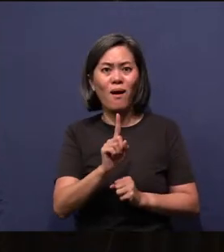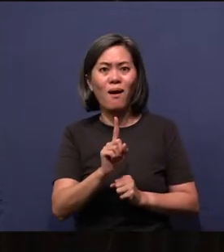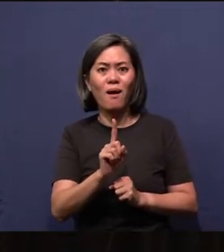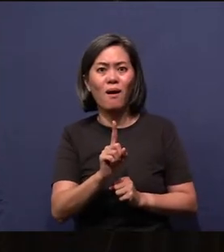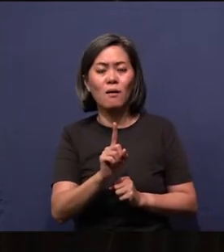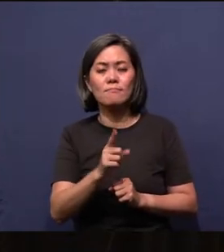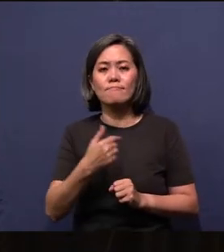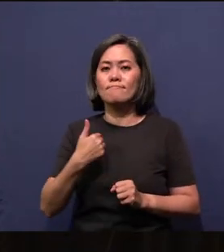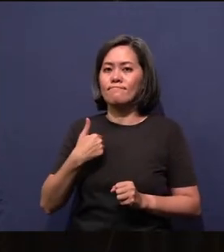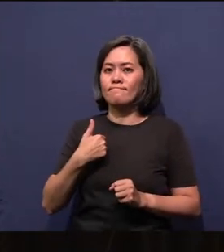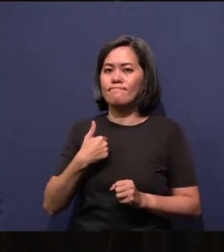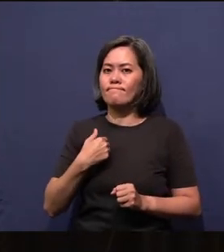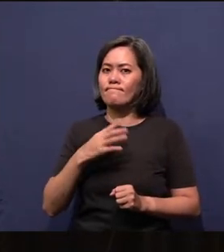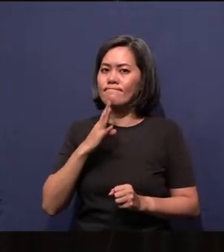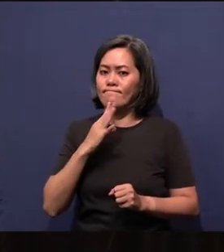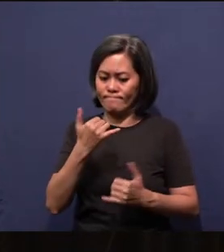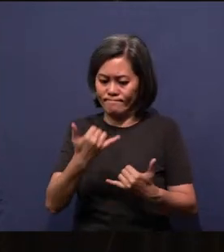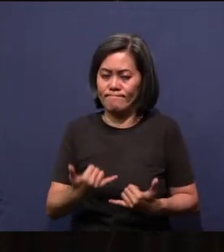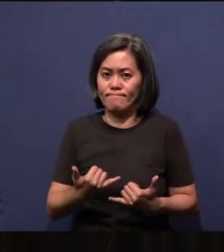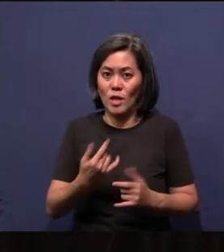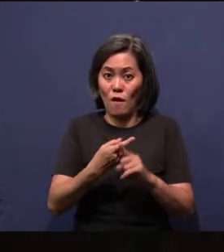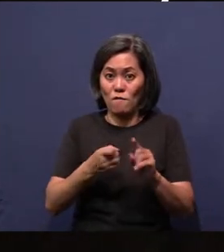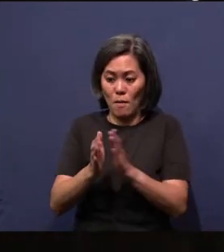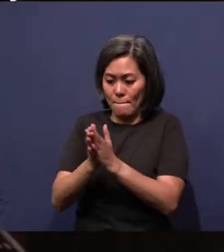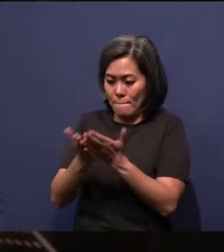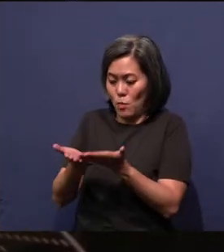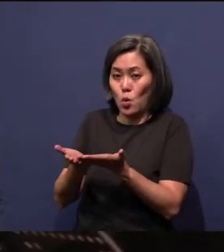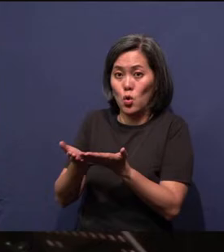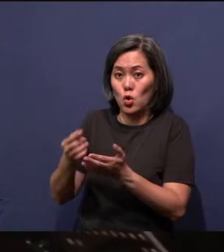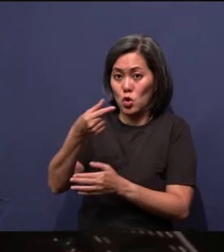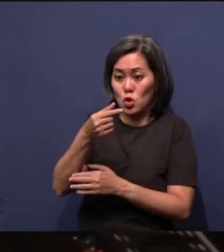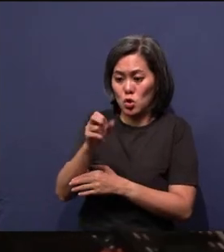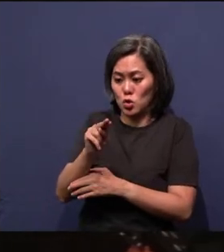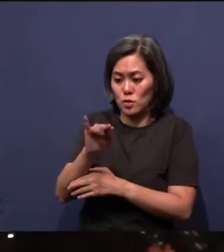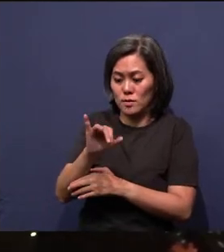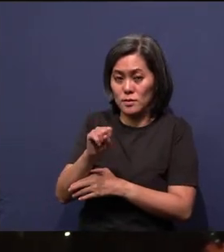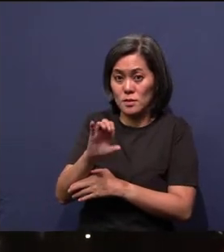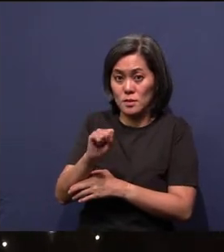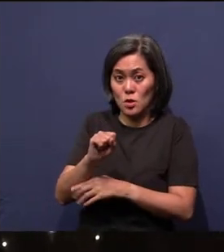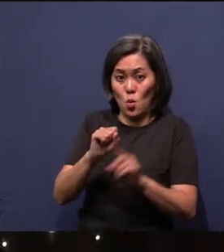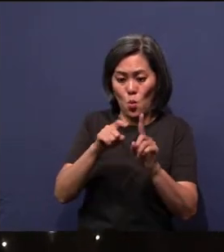I'll be talking to you right now from the book of Genesis 1 to Genesis 12, four